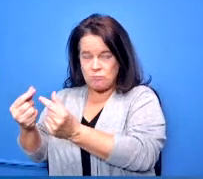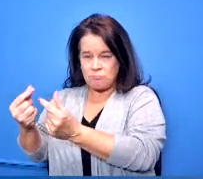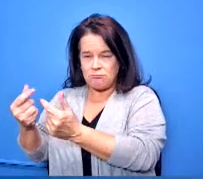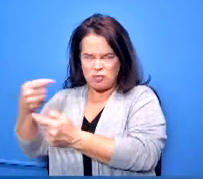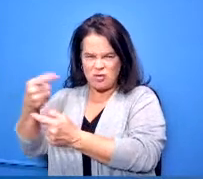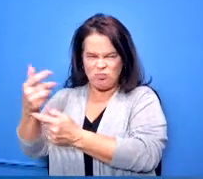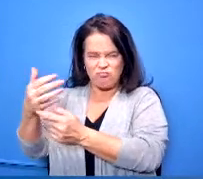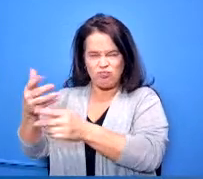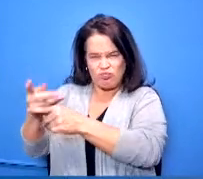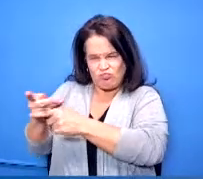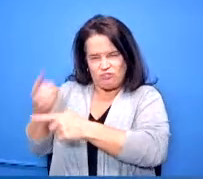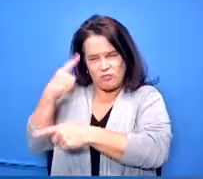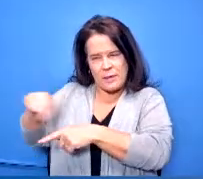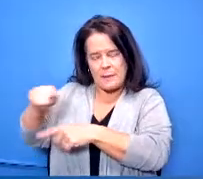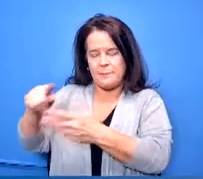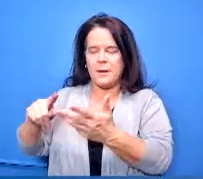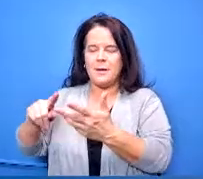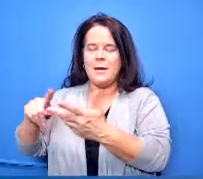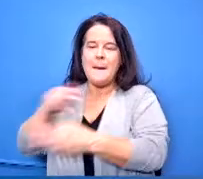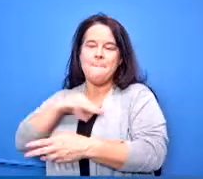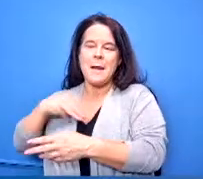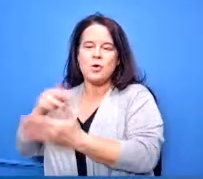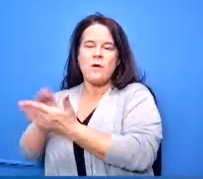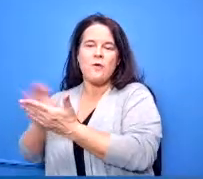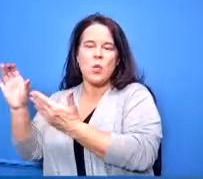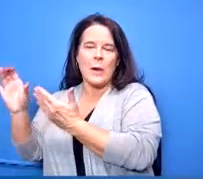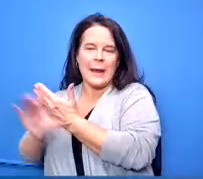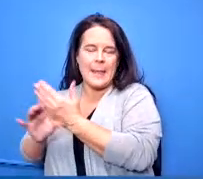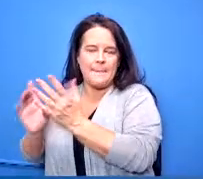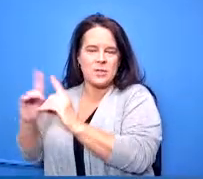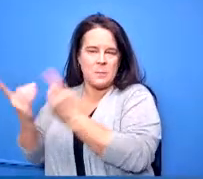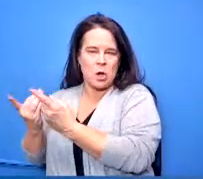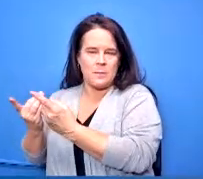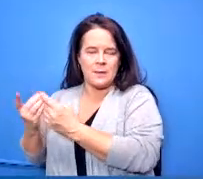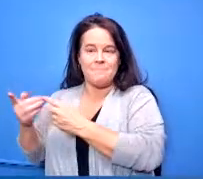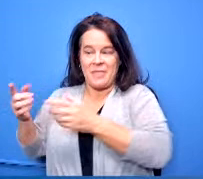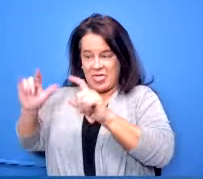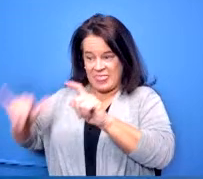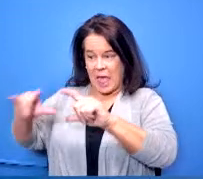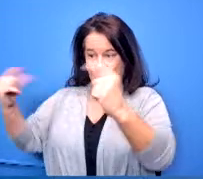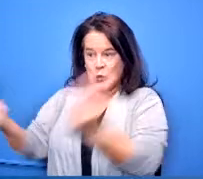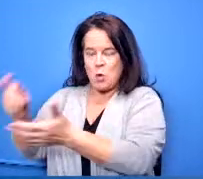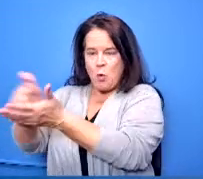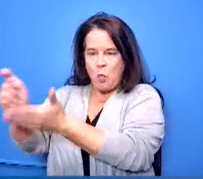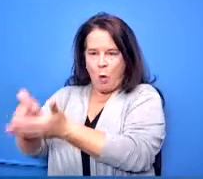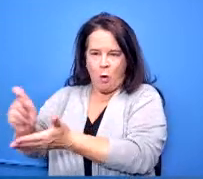the curriculum department wrote the original document and each of those parties have